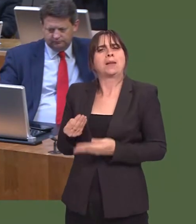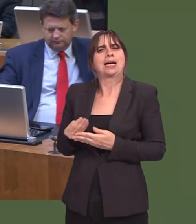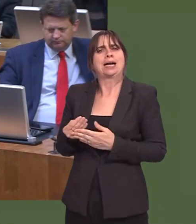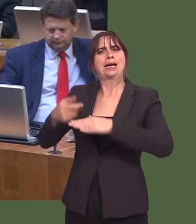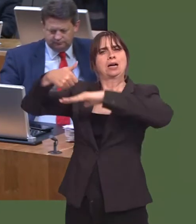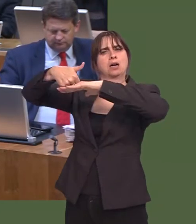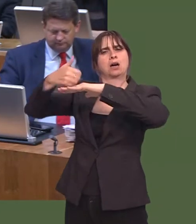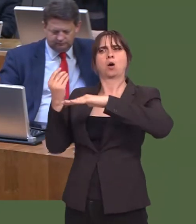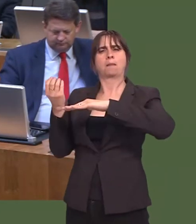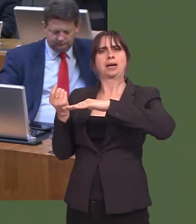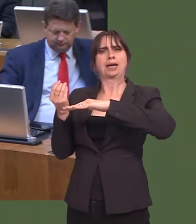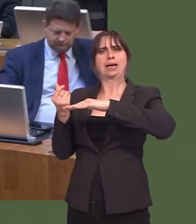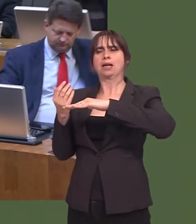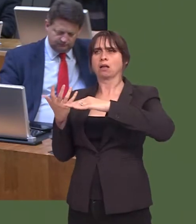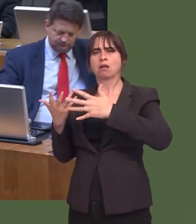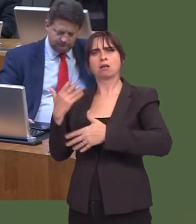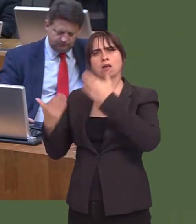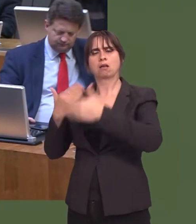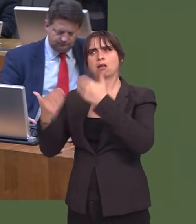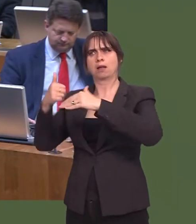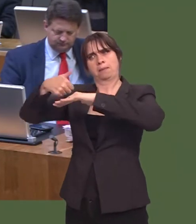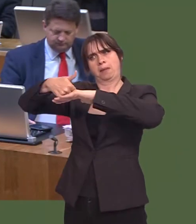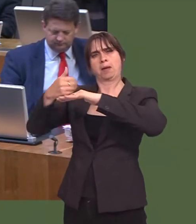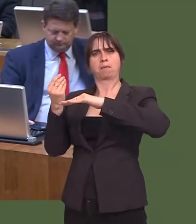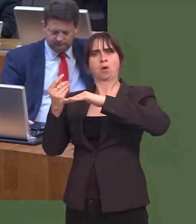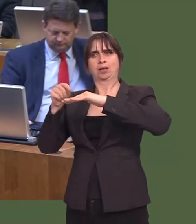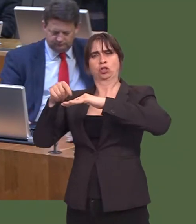Yes, it is important to protect people, and not just our own people, but people from other